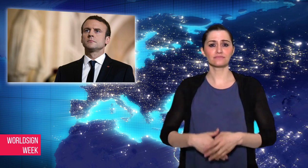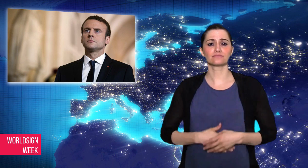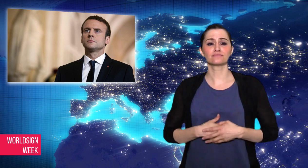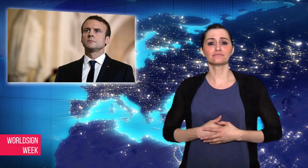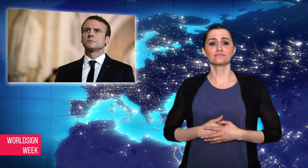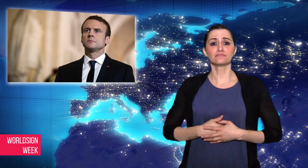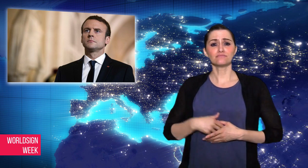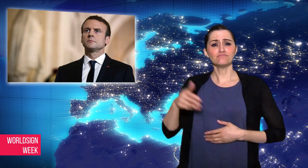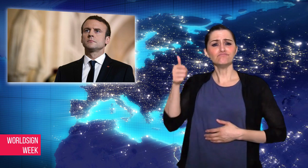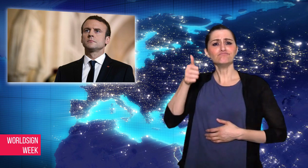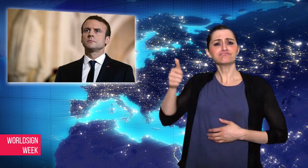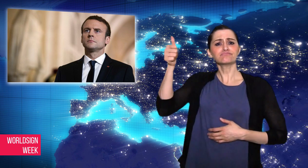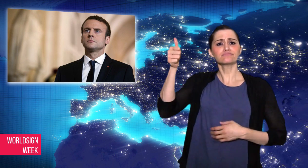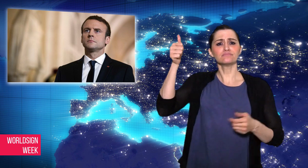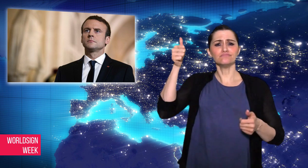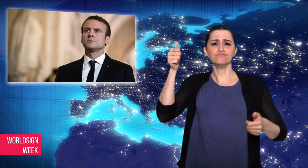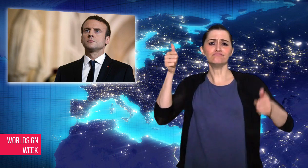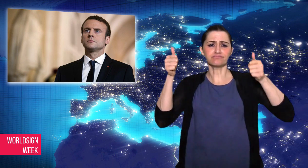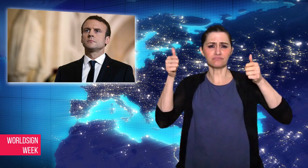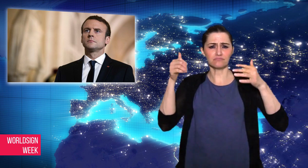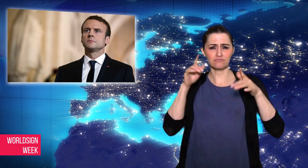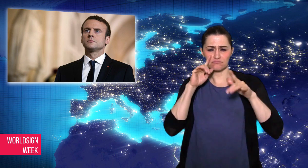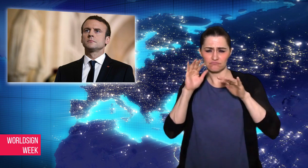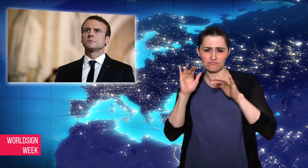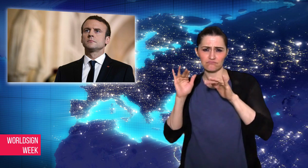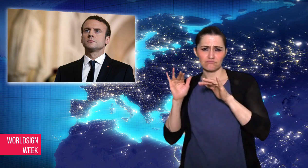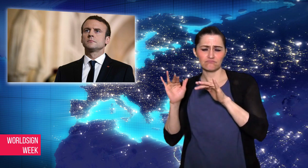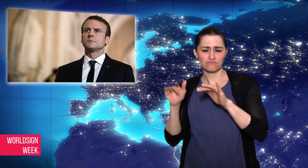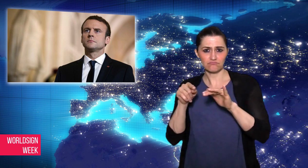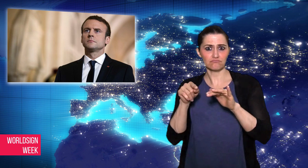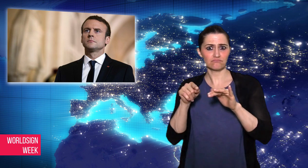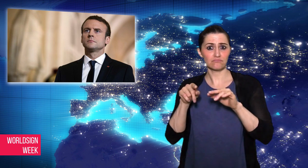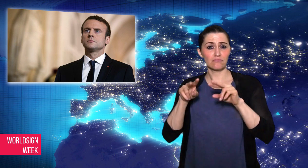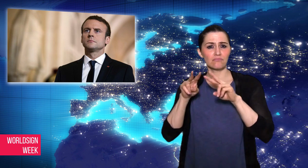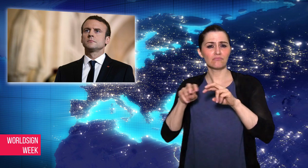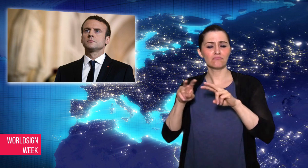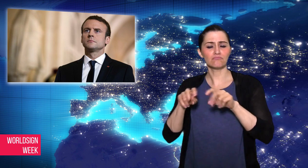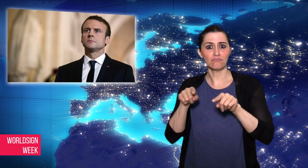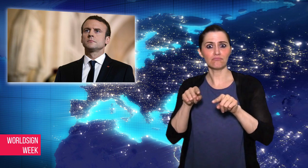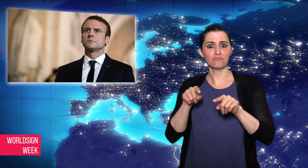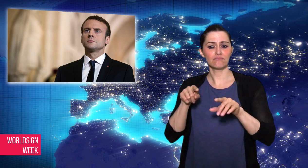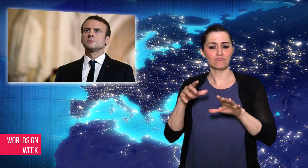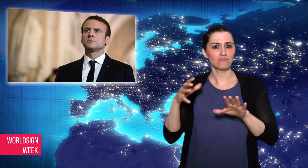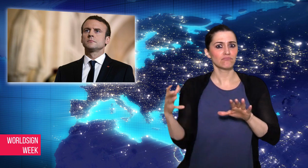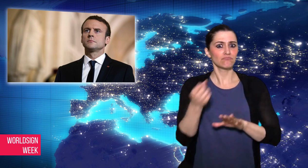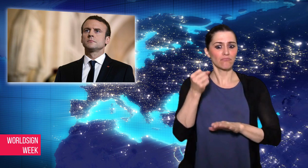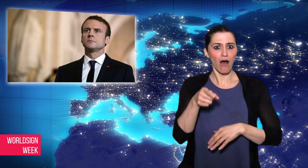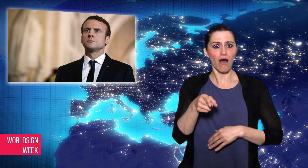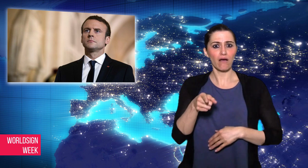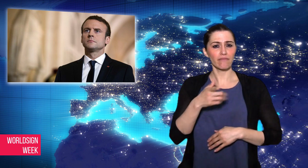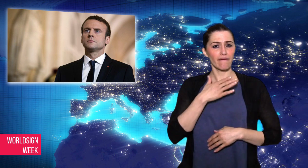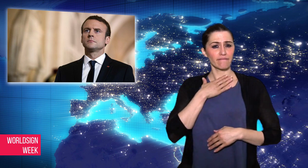finding the suspect’s posts on an online